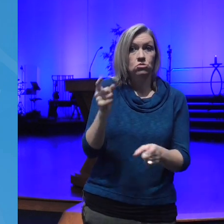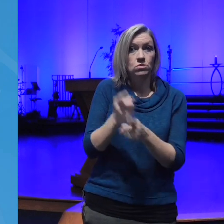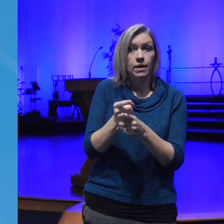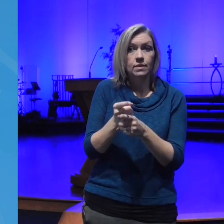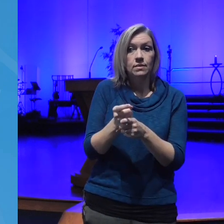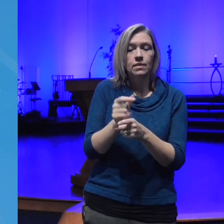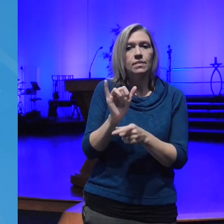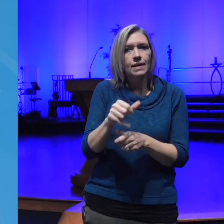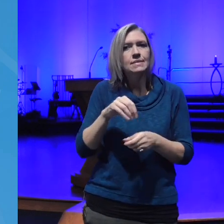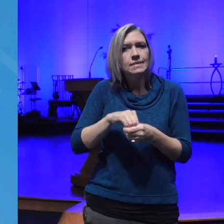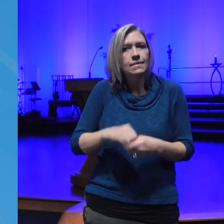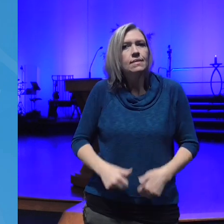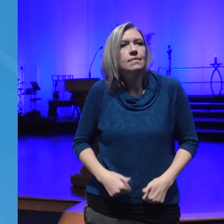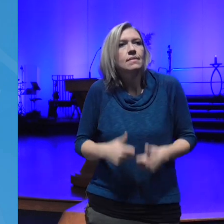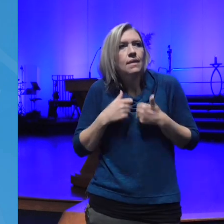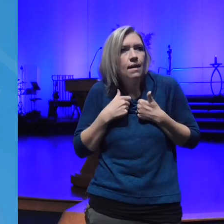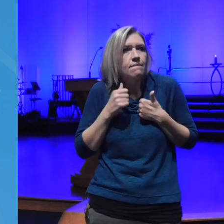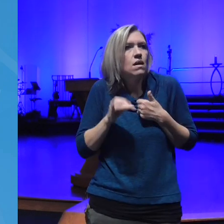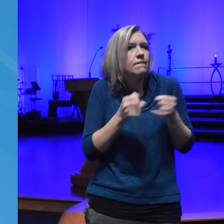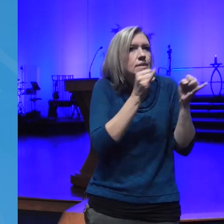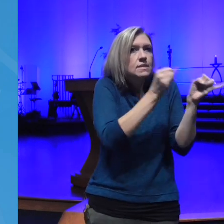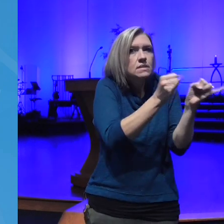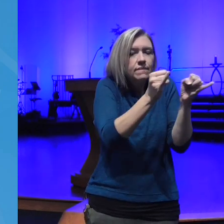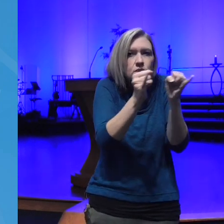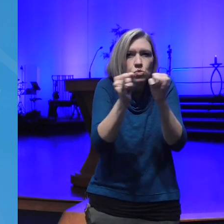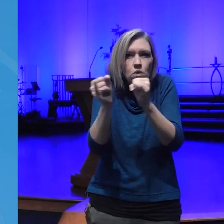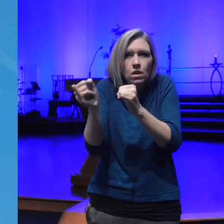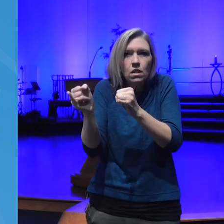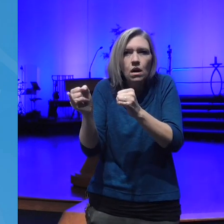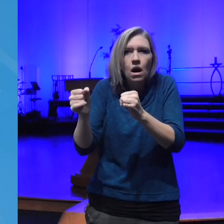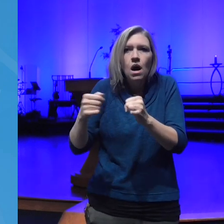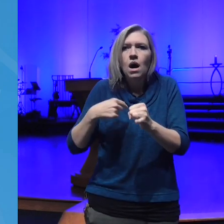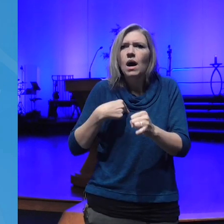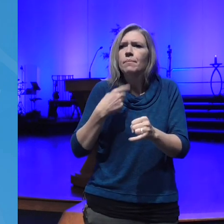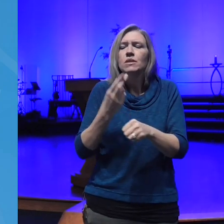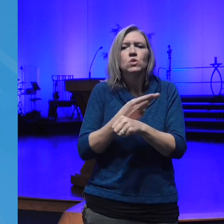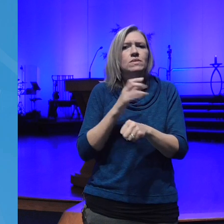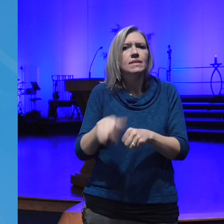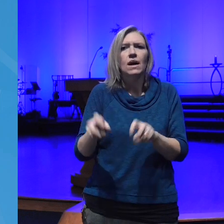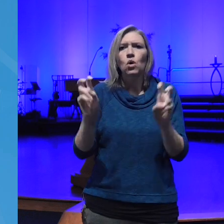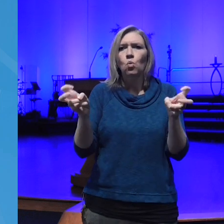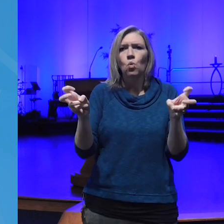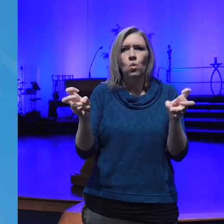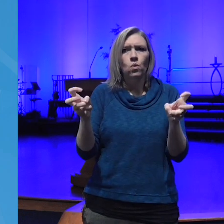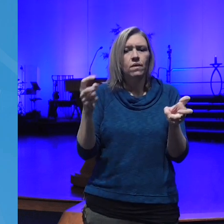individual now I've been quoting that quote for years and I never looked up some mum bonum before